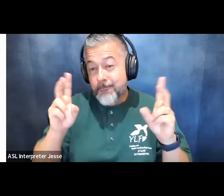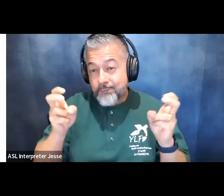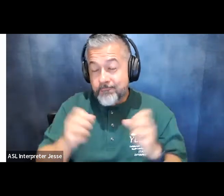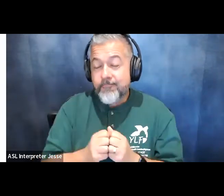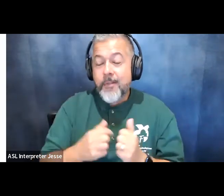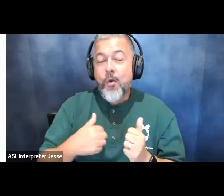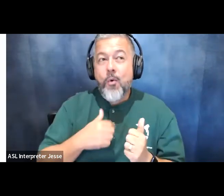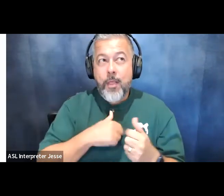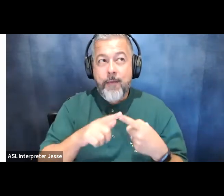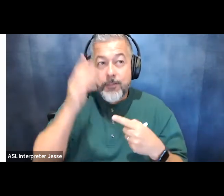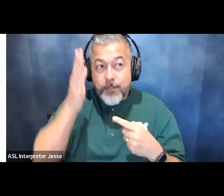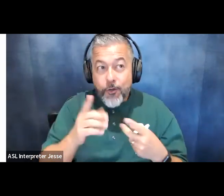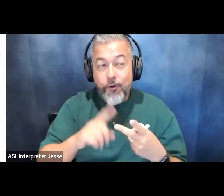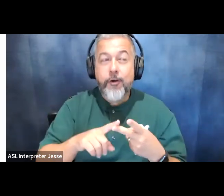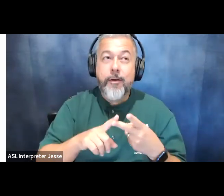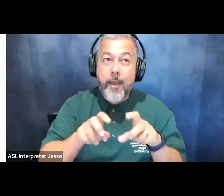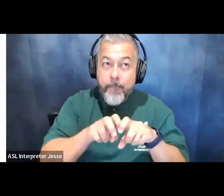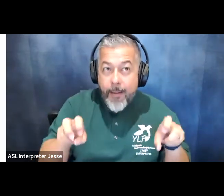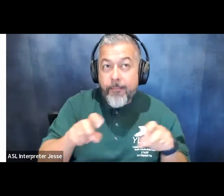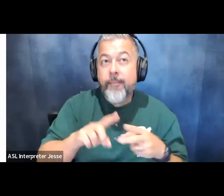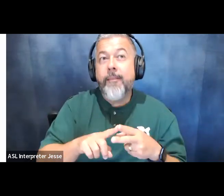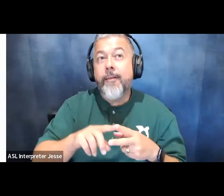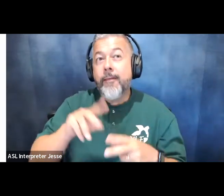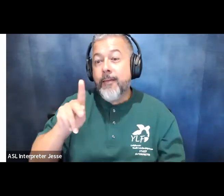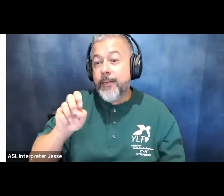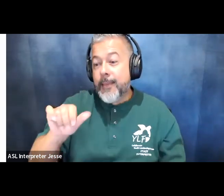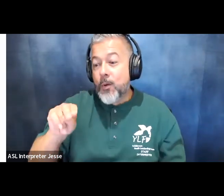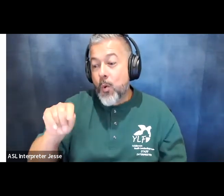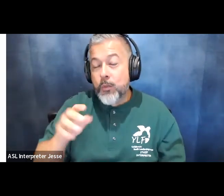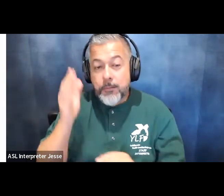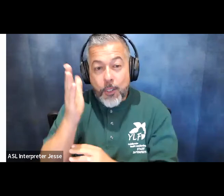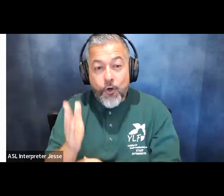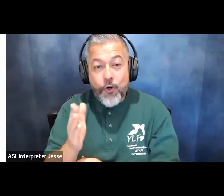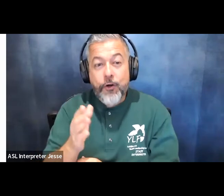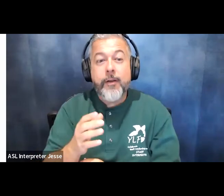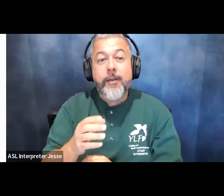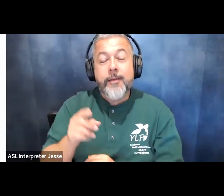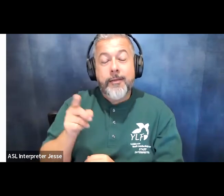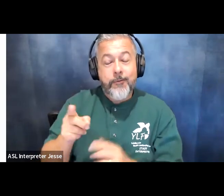have our keynote speaker jennifer keelan shapins who was big at the capitol crawl